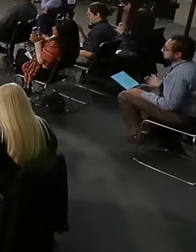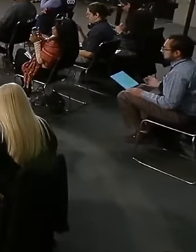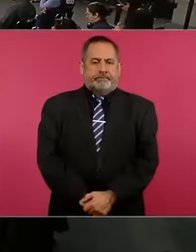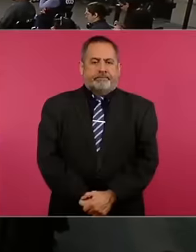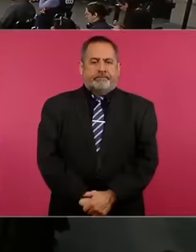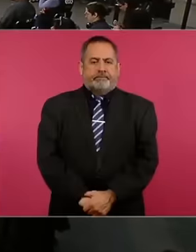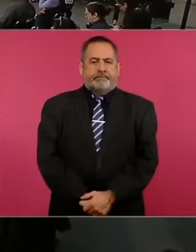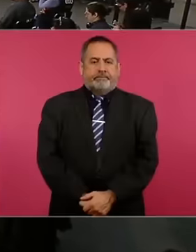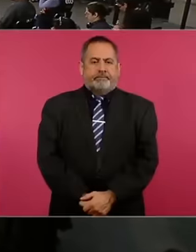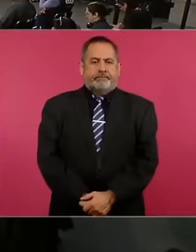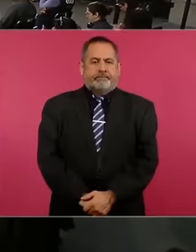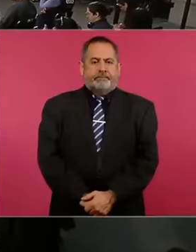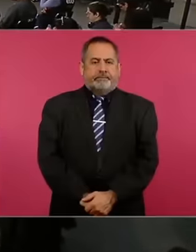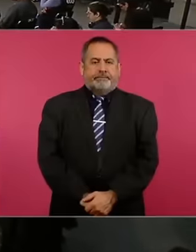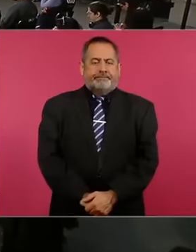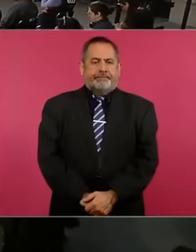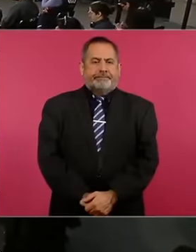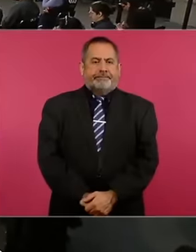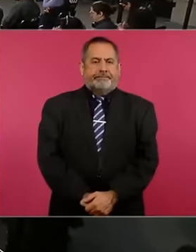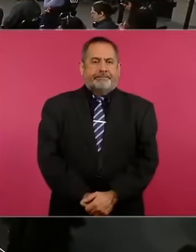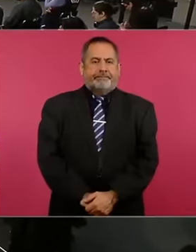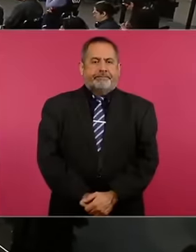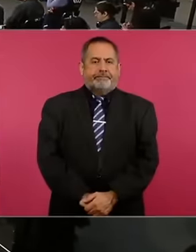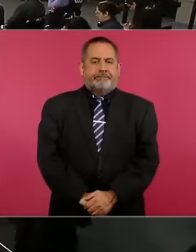were